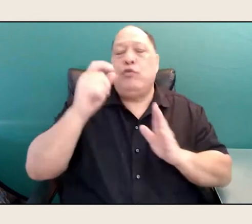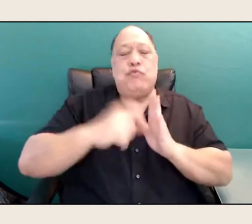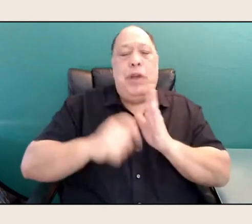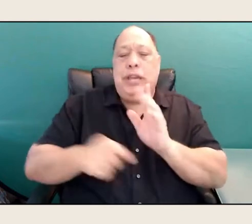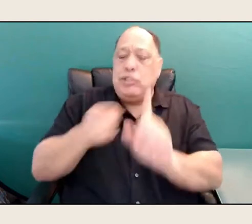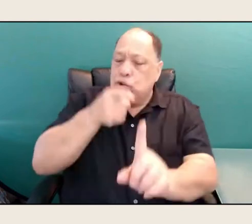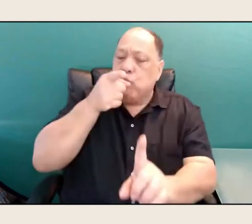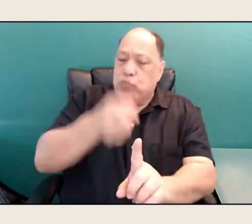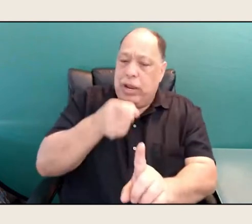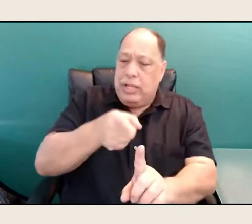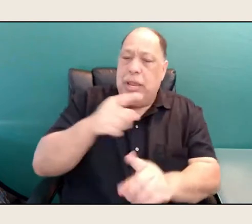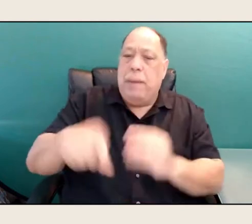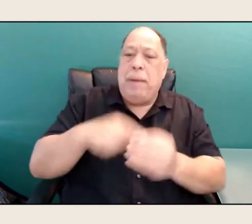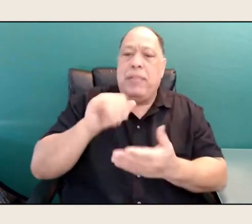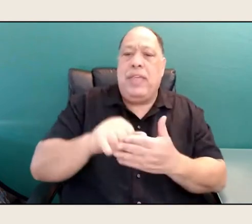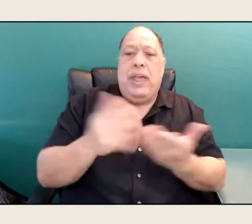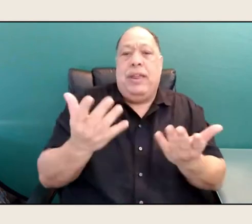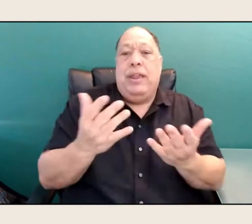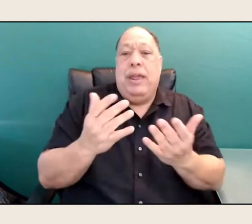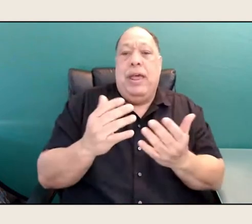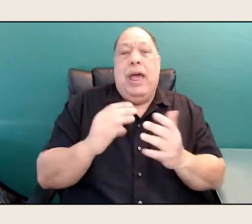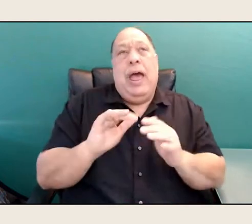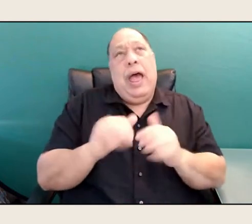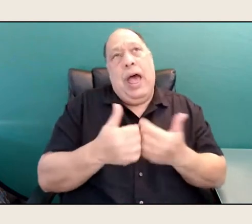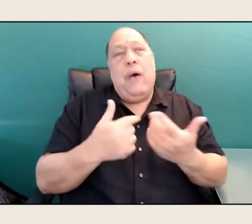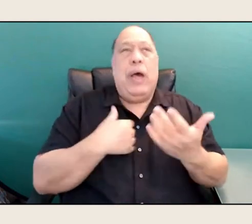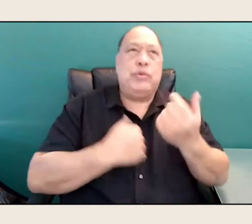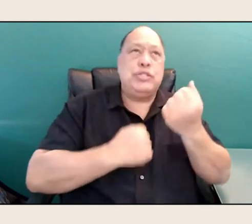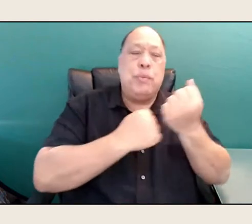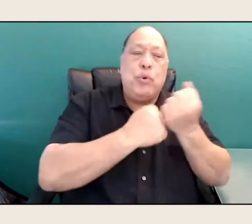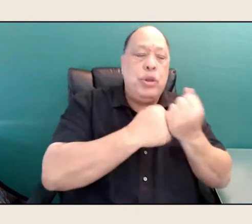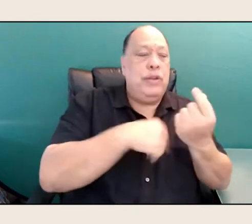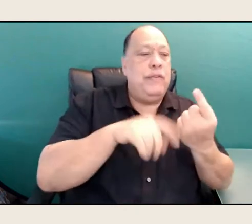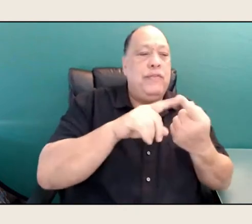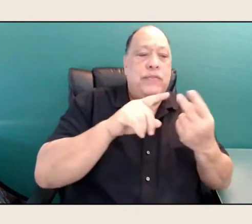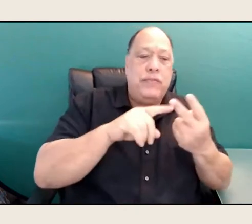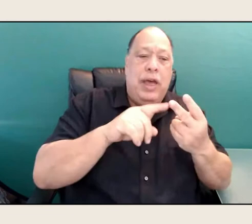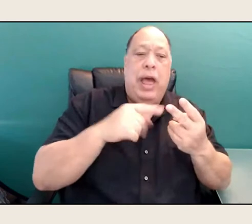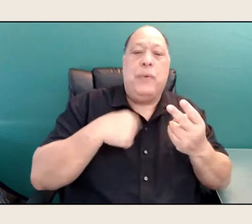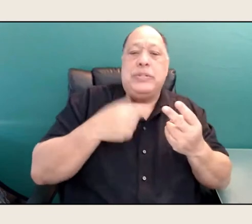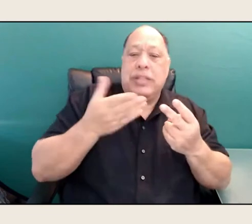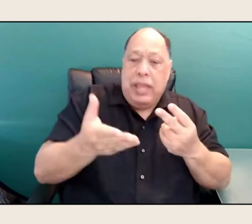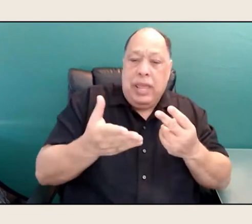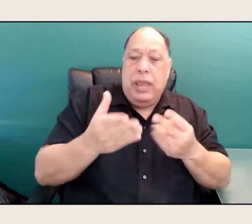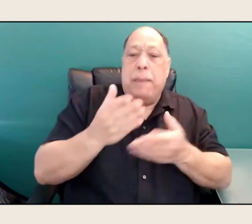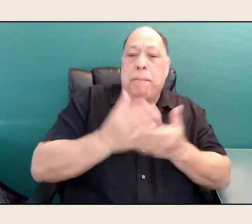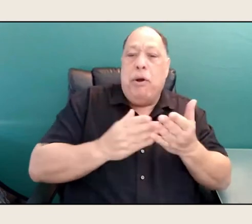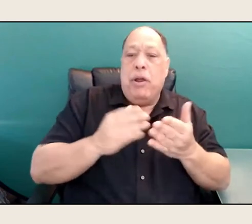So I was supportive, and I was part of it, I was there and part of it, but then you're always saying okay,